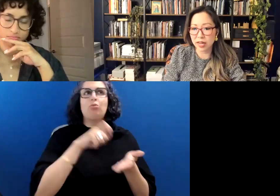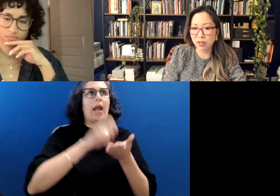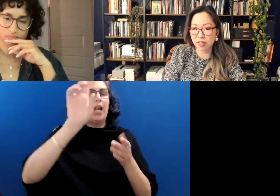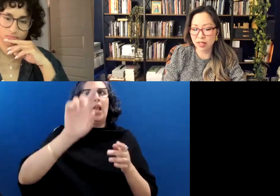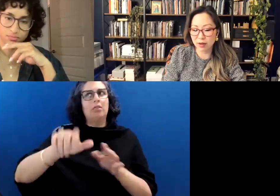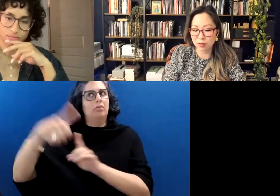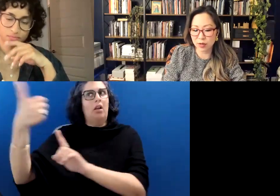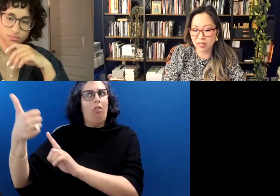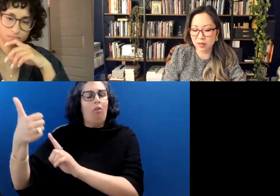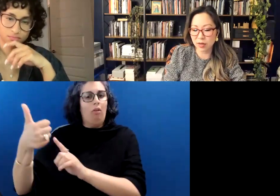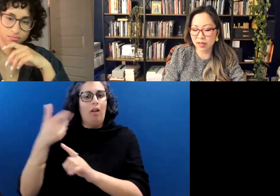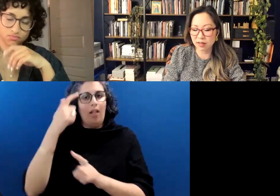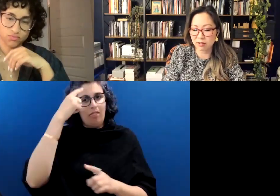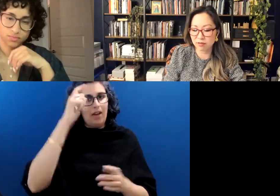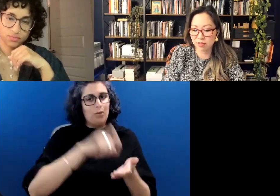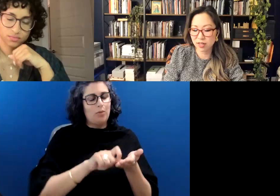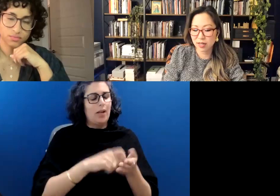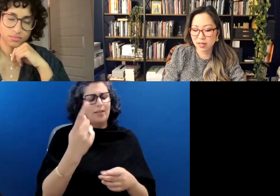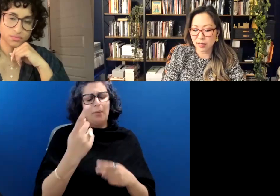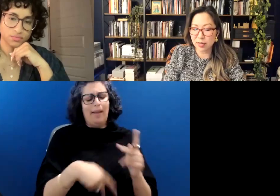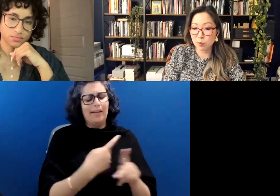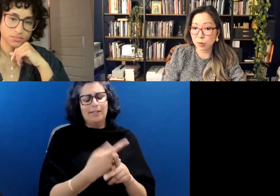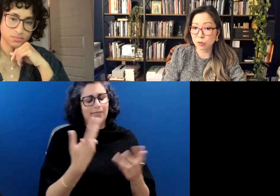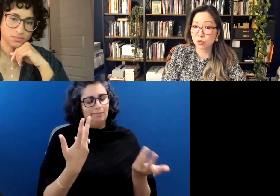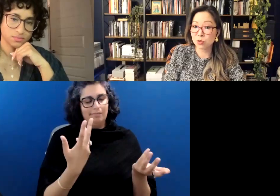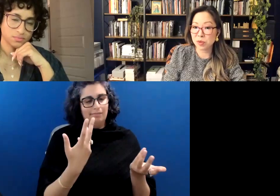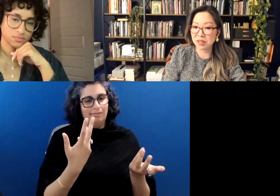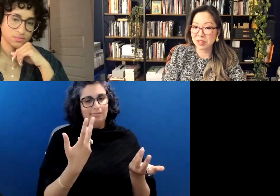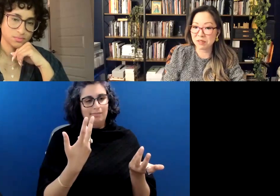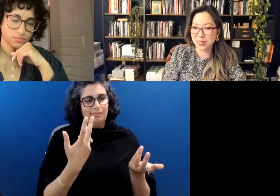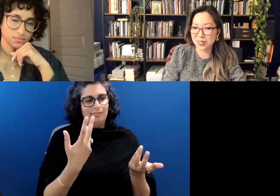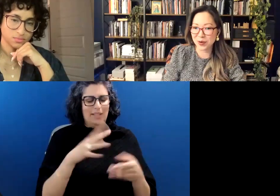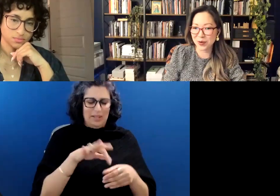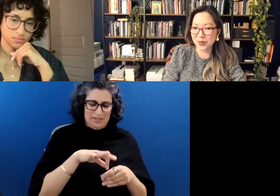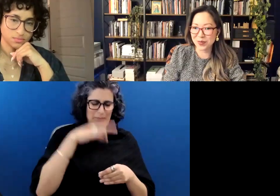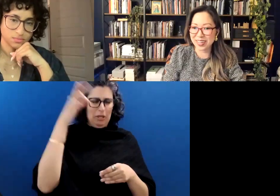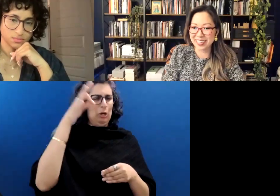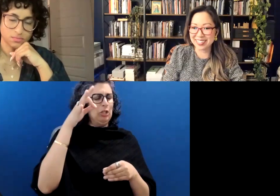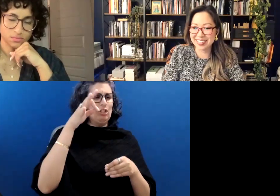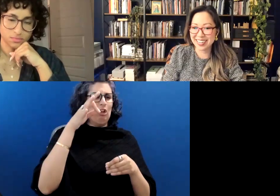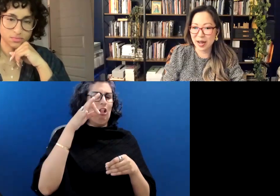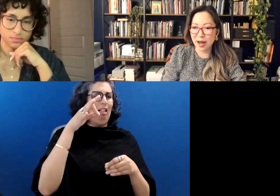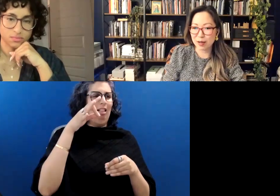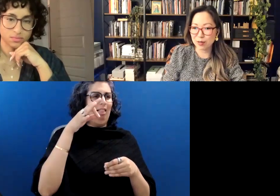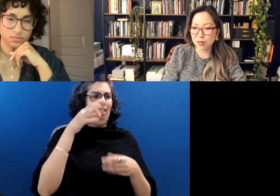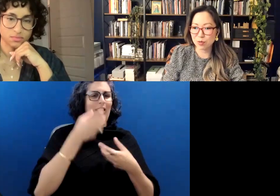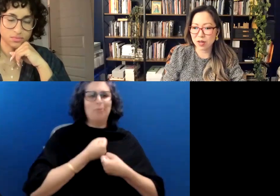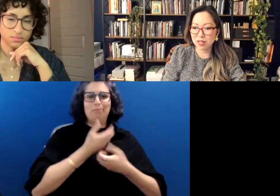I thought that I was writing some kind of like spiritual manifesto, and I didn't want